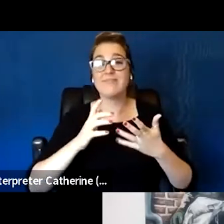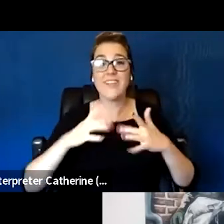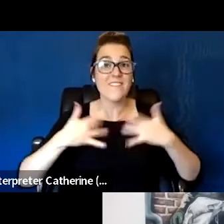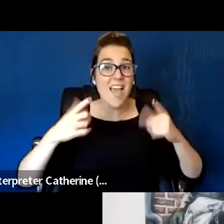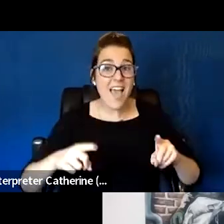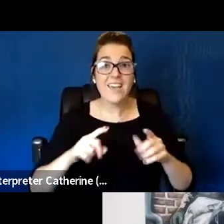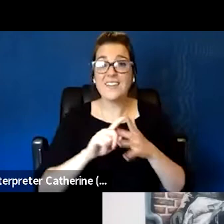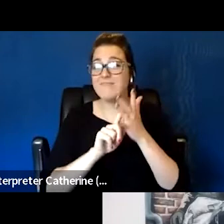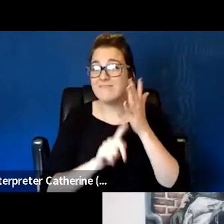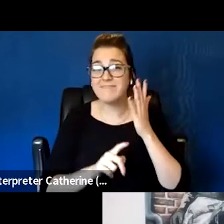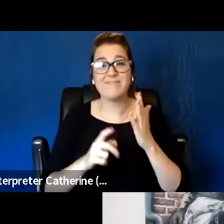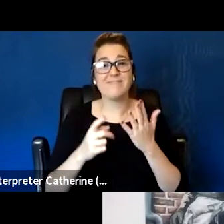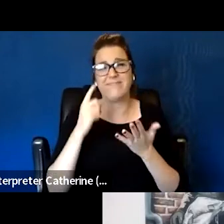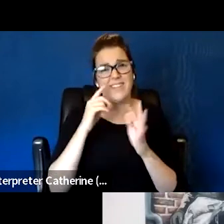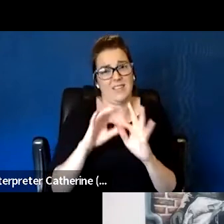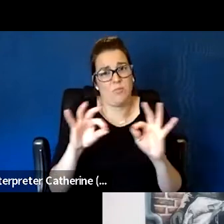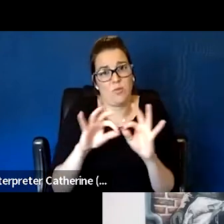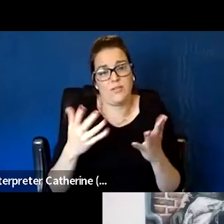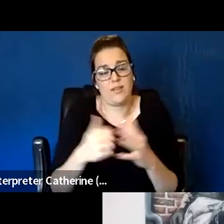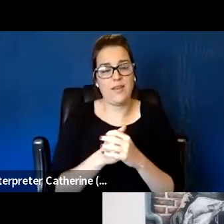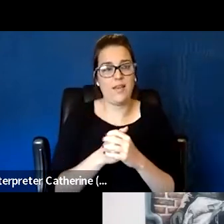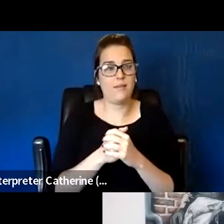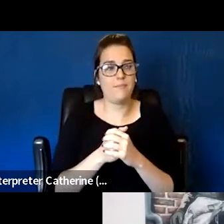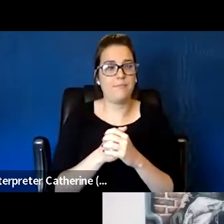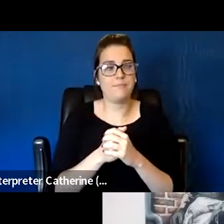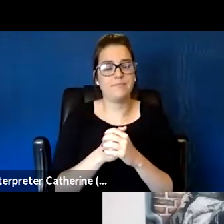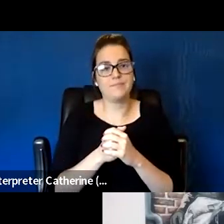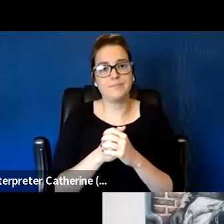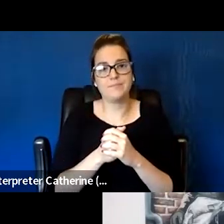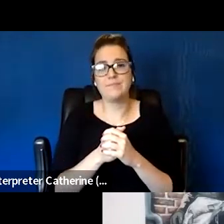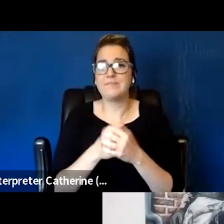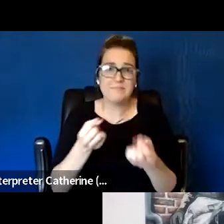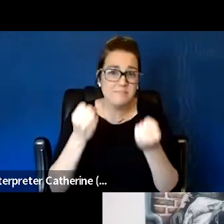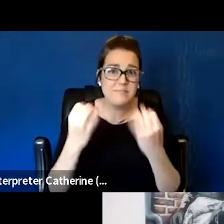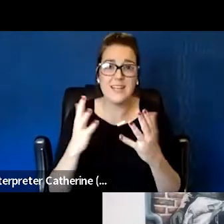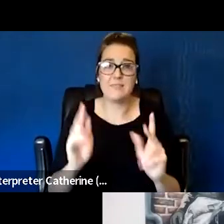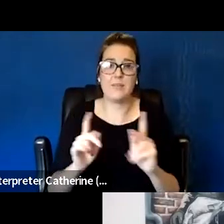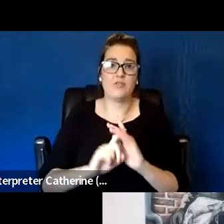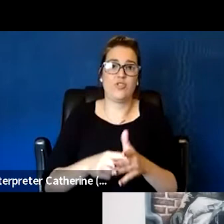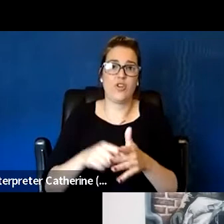And I think it has to do with just so many people get into this work because they've been touched by the work